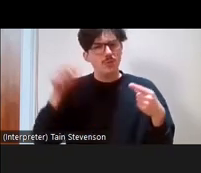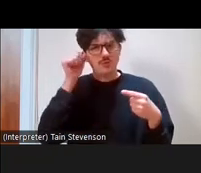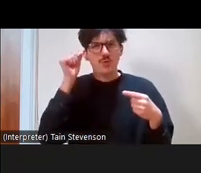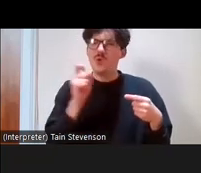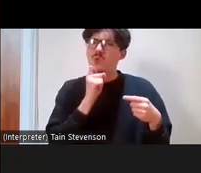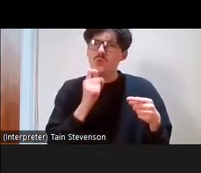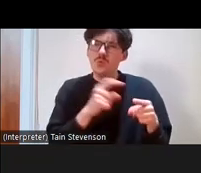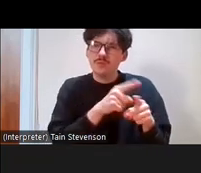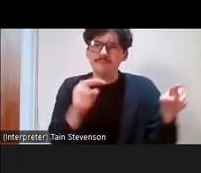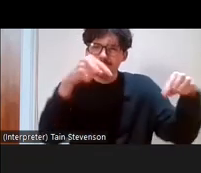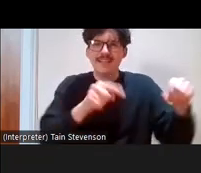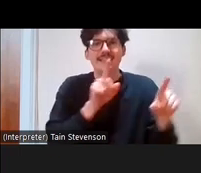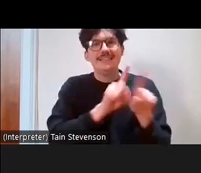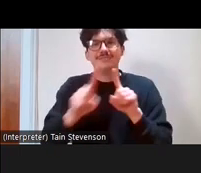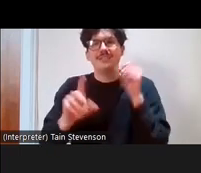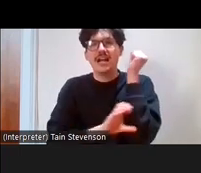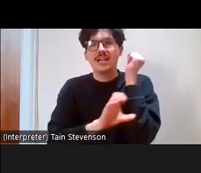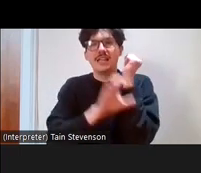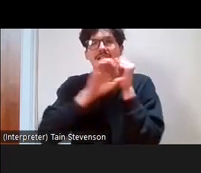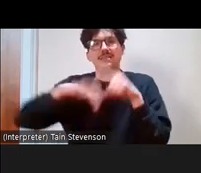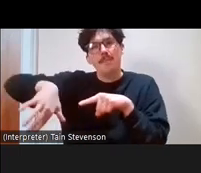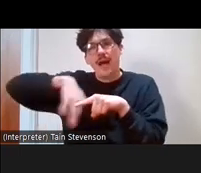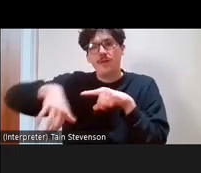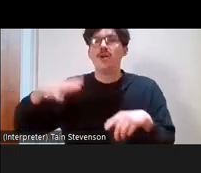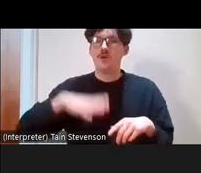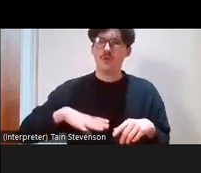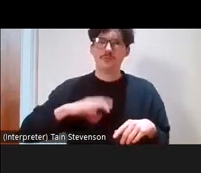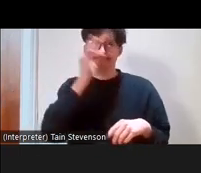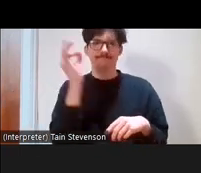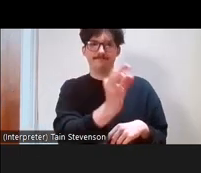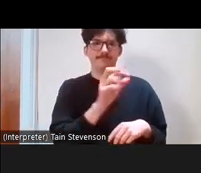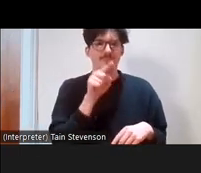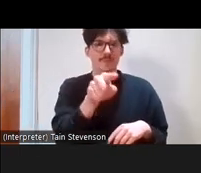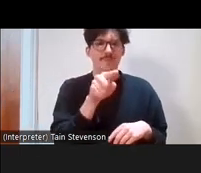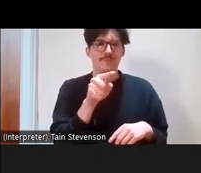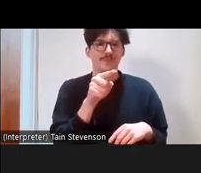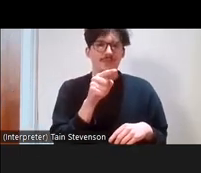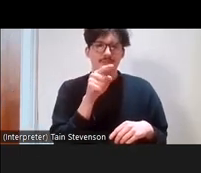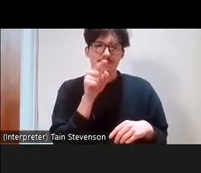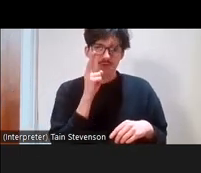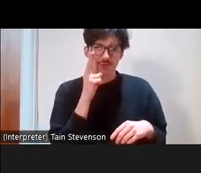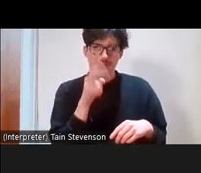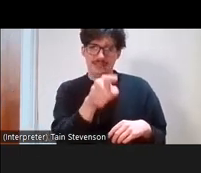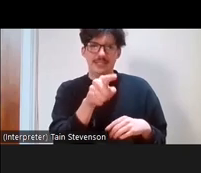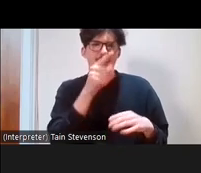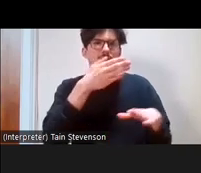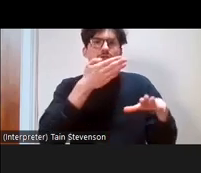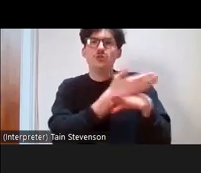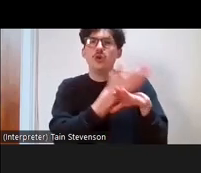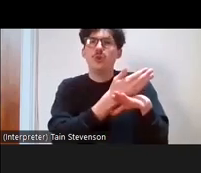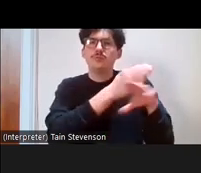class backgrounds is we're going to ask you to contribute to a jobs board. We want you to think